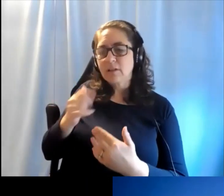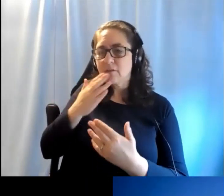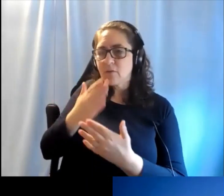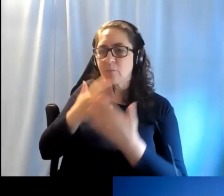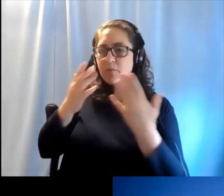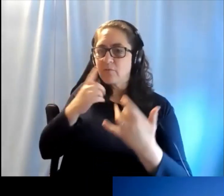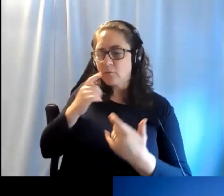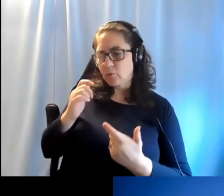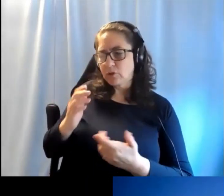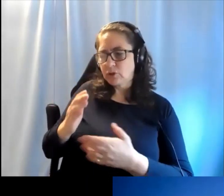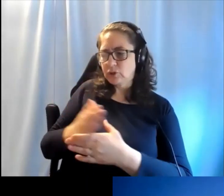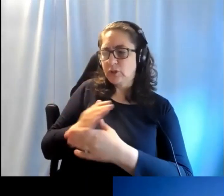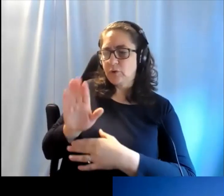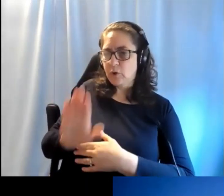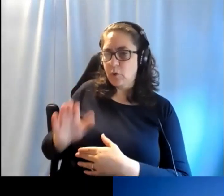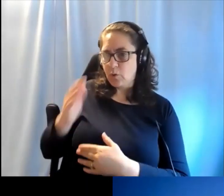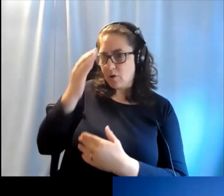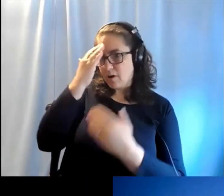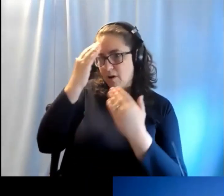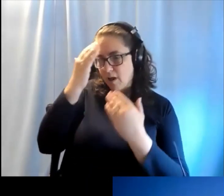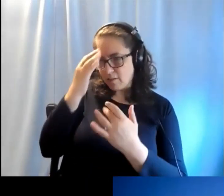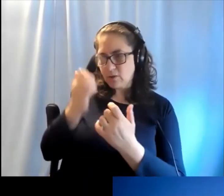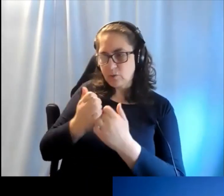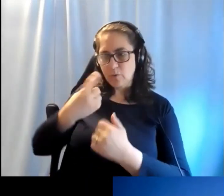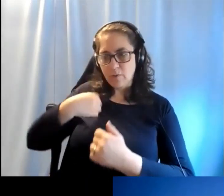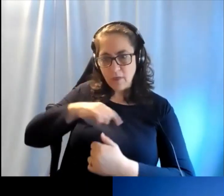Thank you so much for sharing, you know, all of your knowledge about this with us.